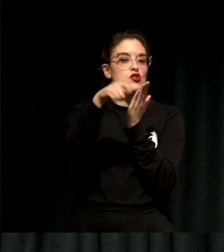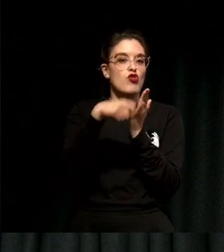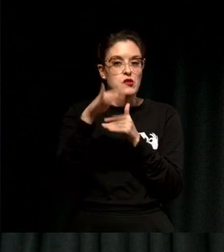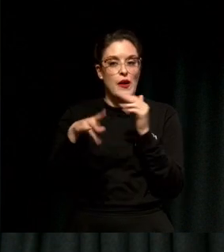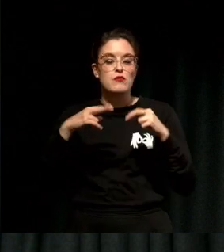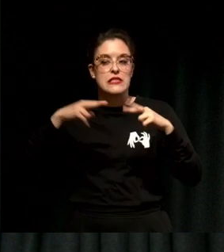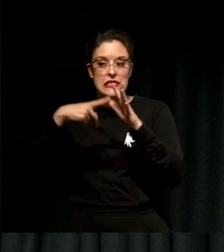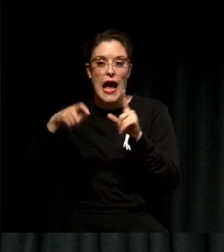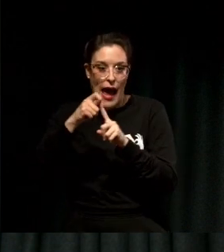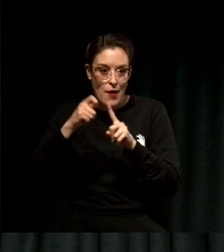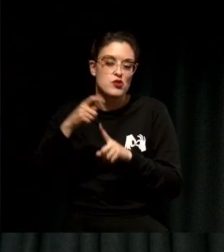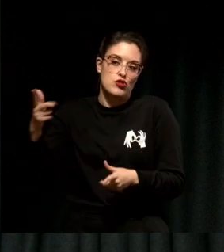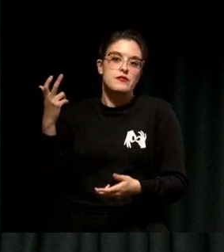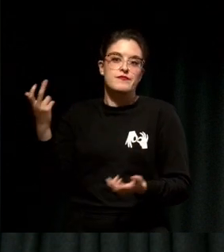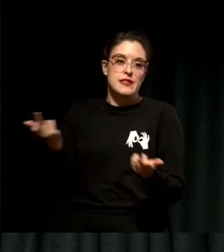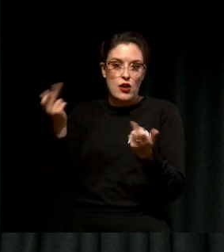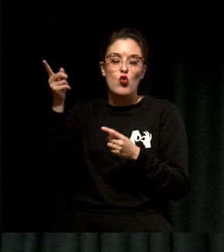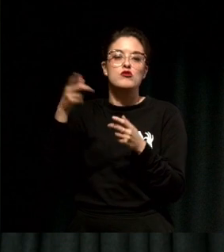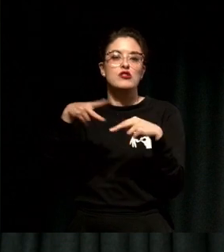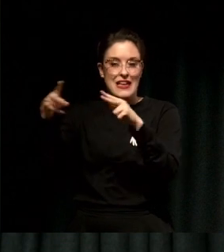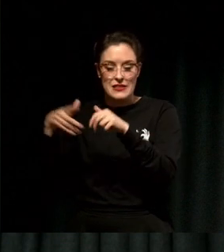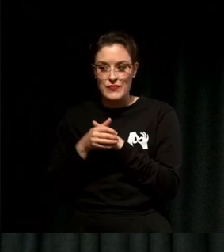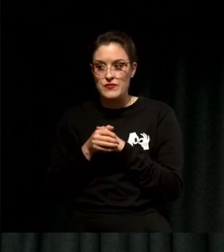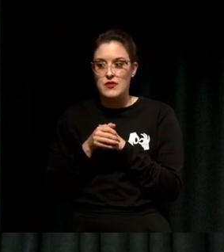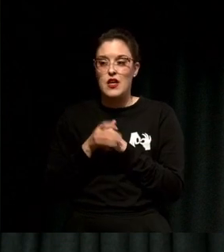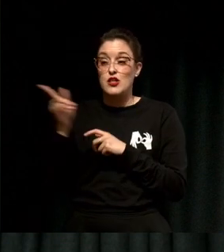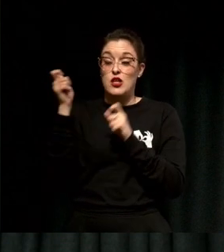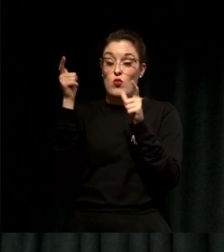so she's been single and she's dating and she went on a really terrible date with another